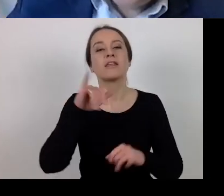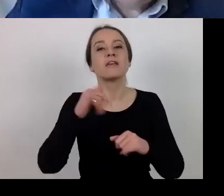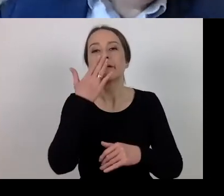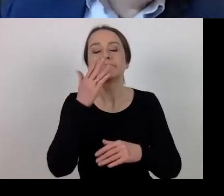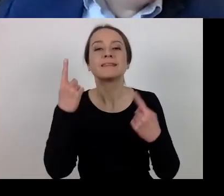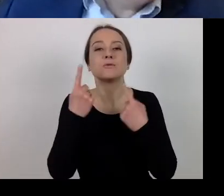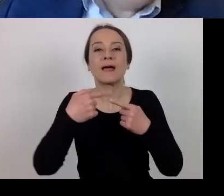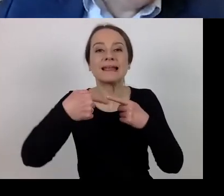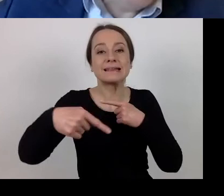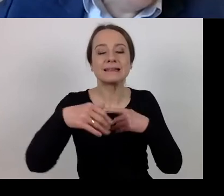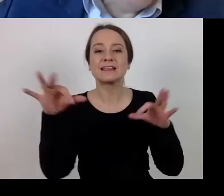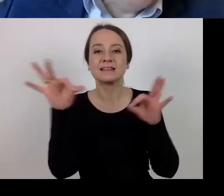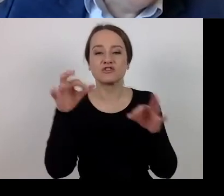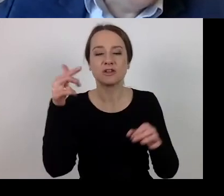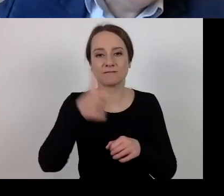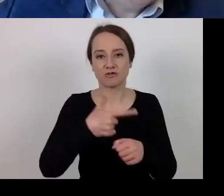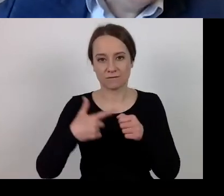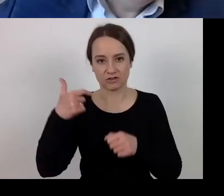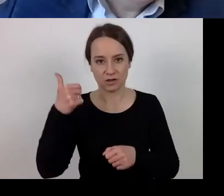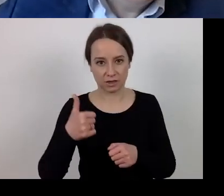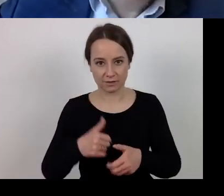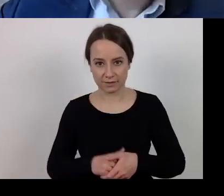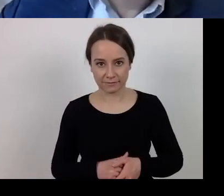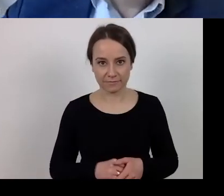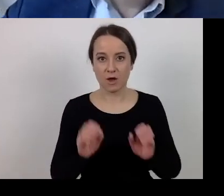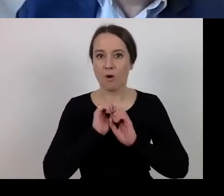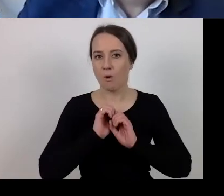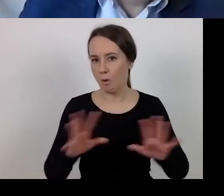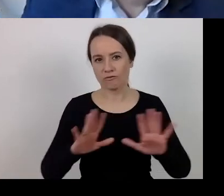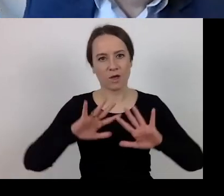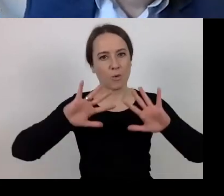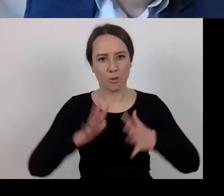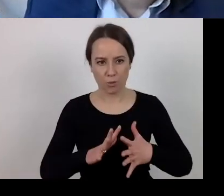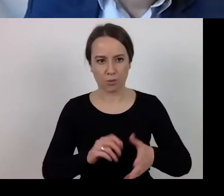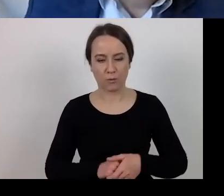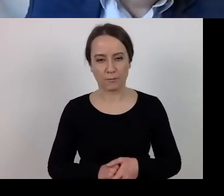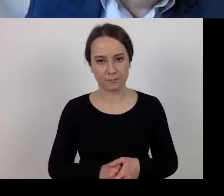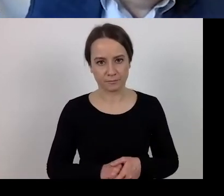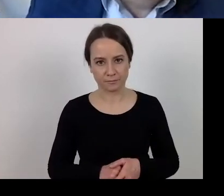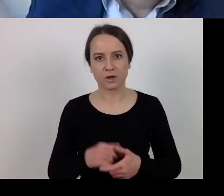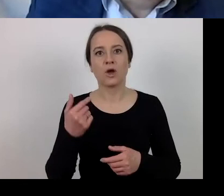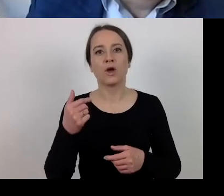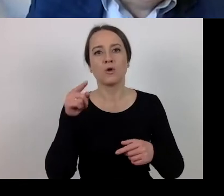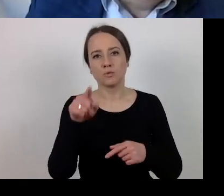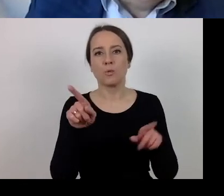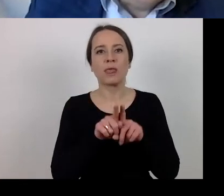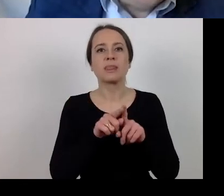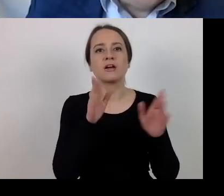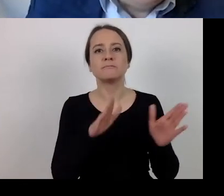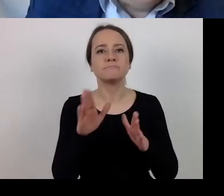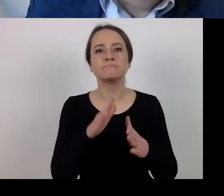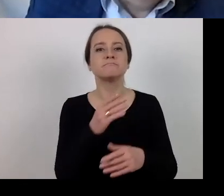This has been a short way of presenting the material